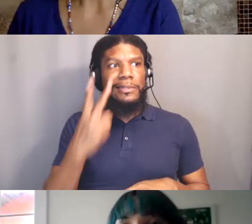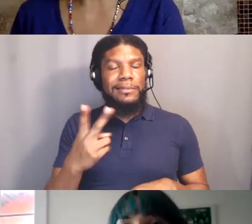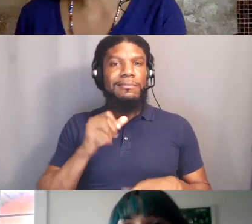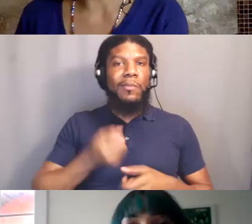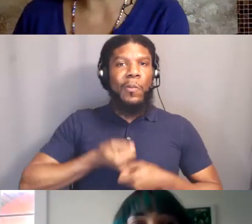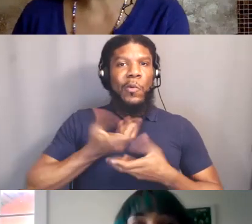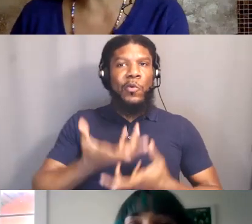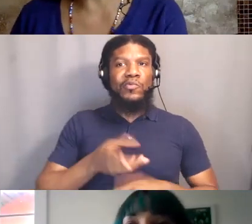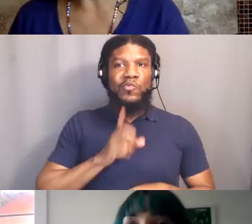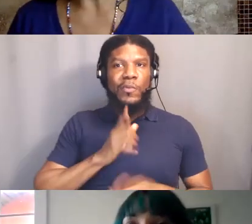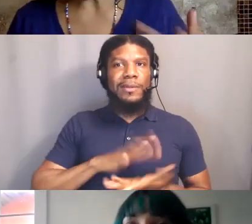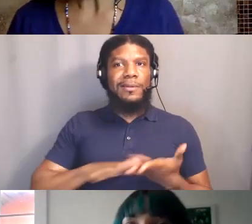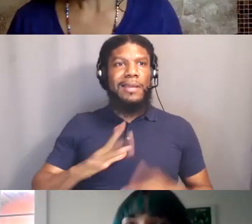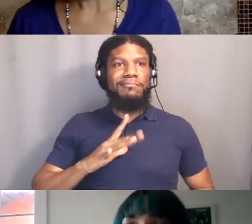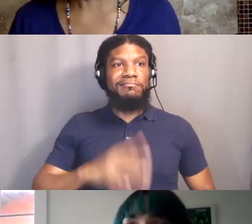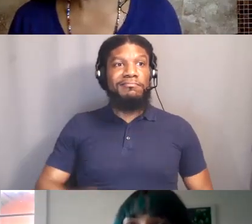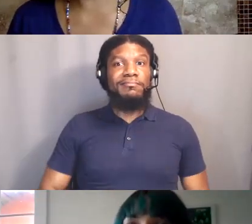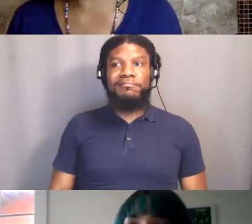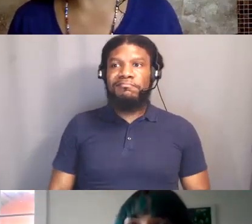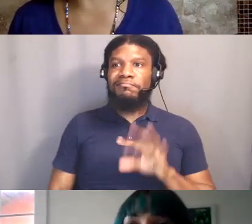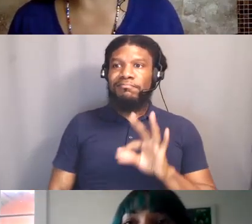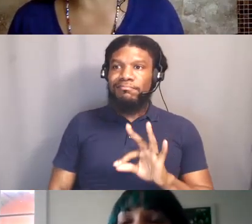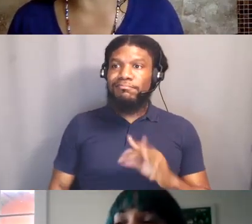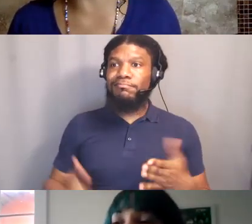And closing and that'll be in the next slide